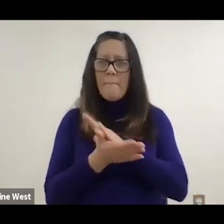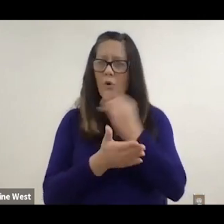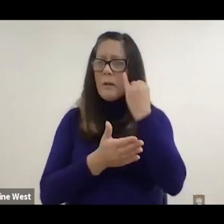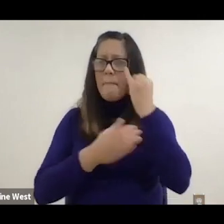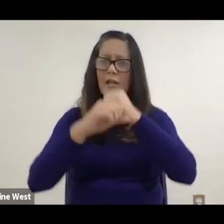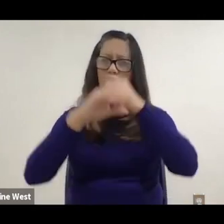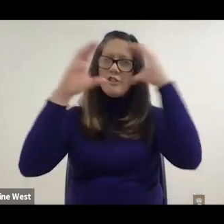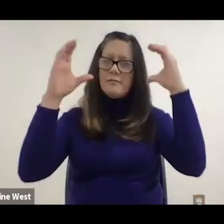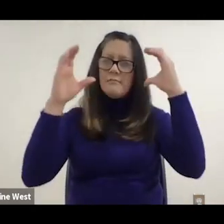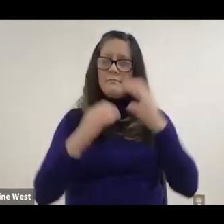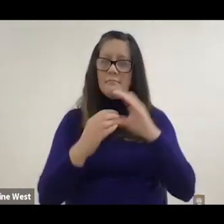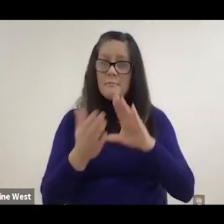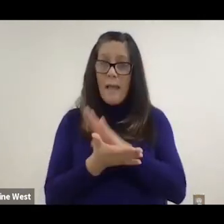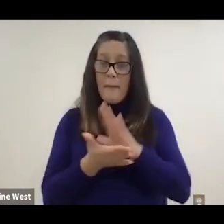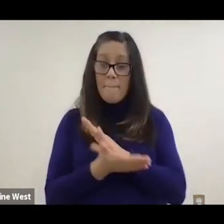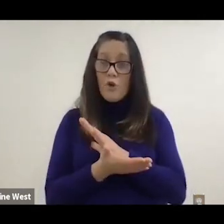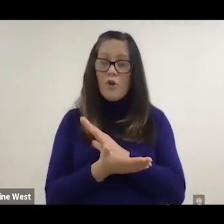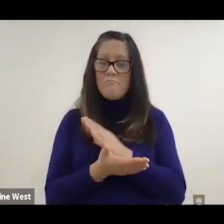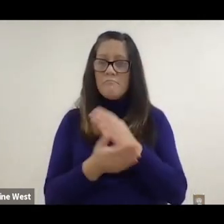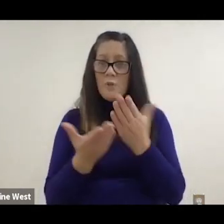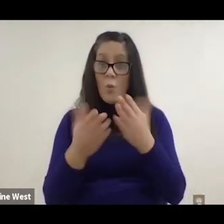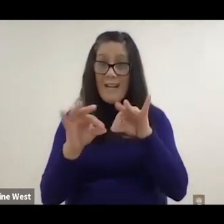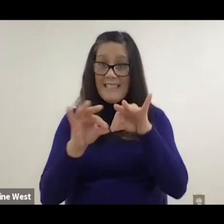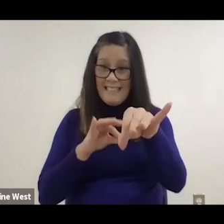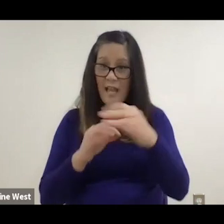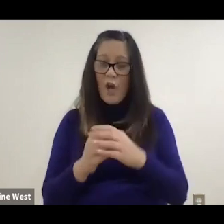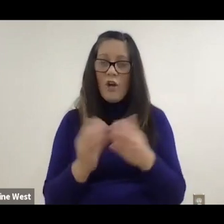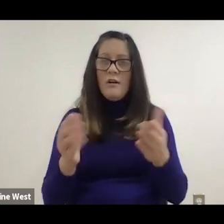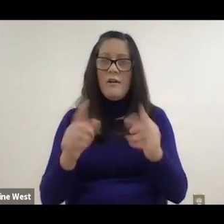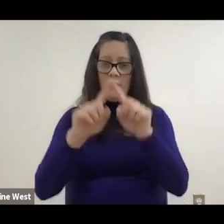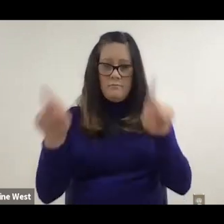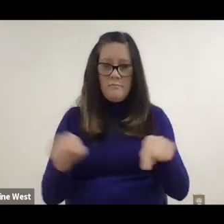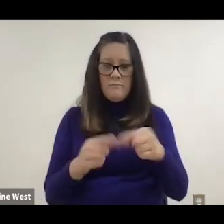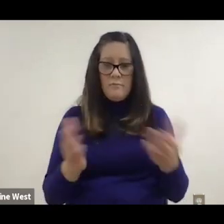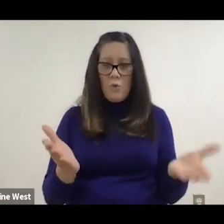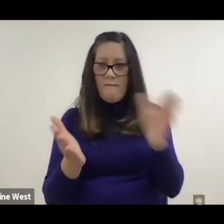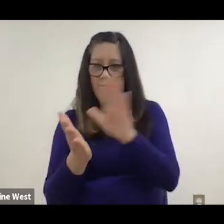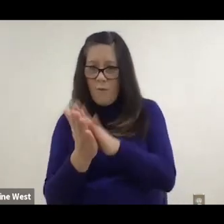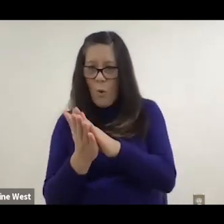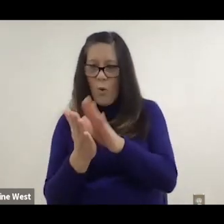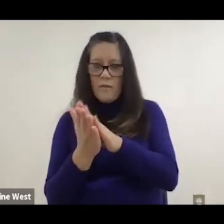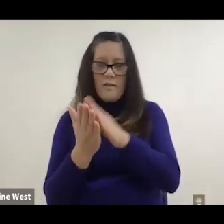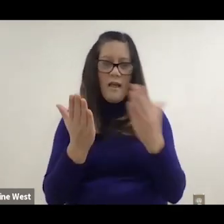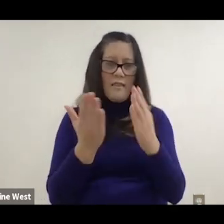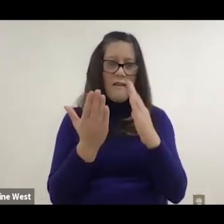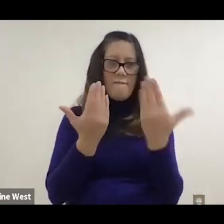piece of paper or things you can do is you can fold it and then flip it, fold it the other direction.